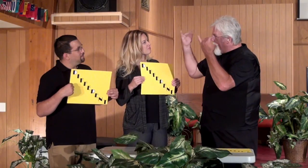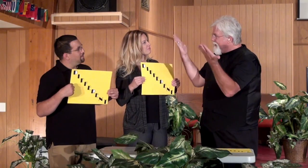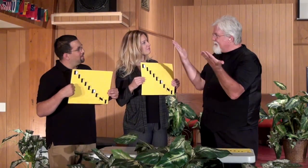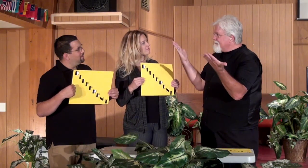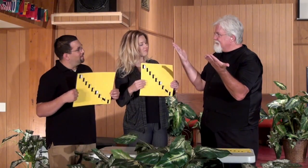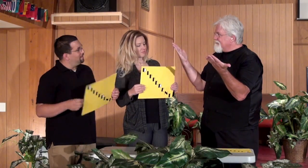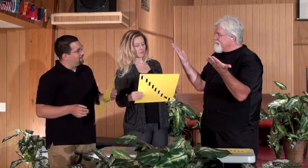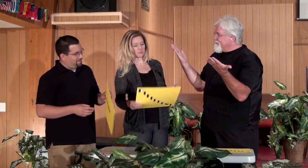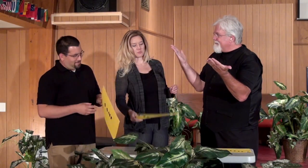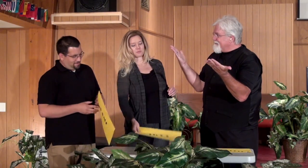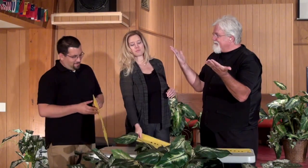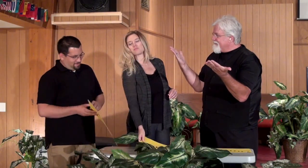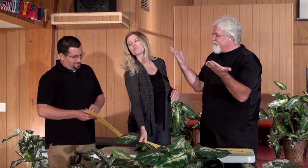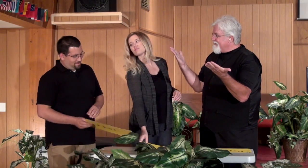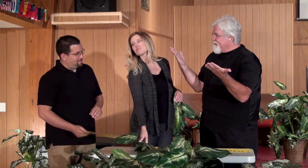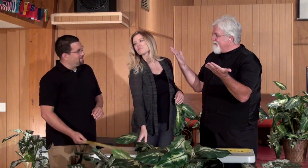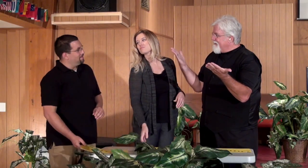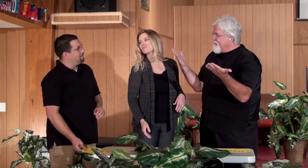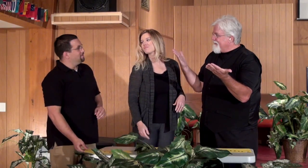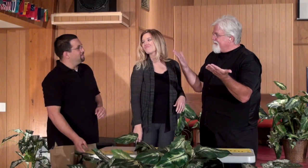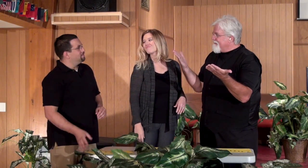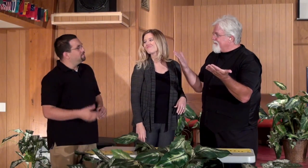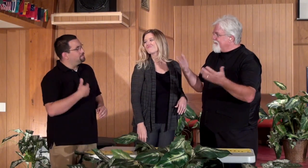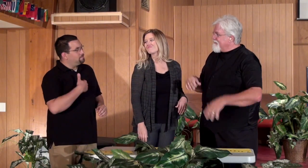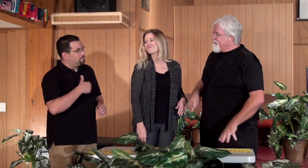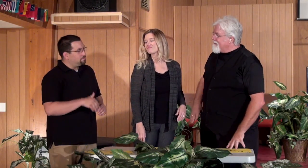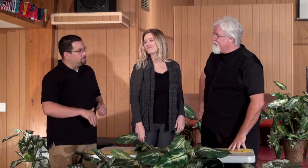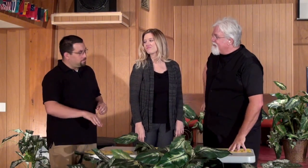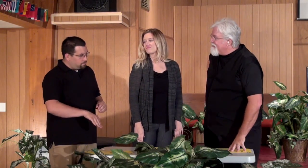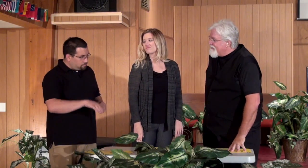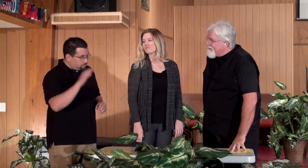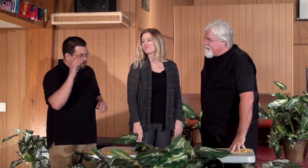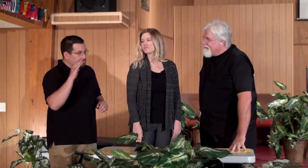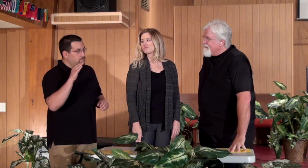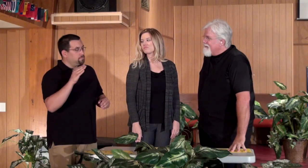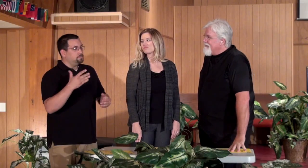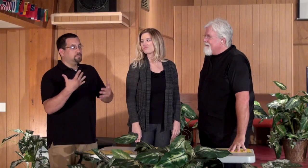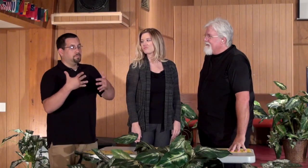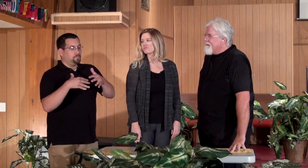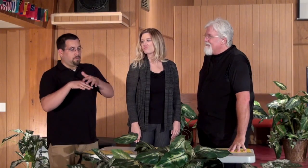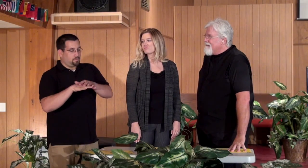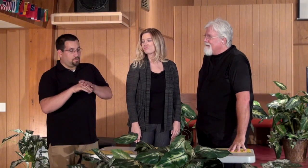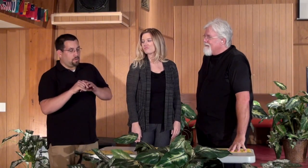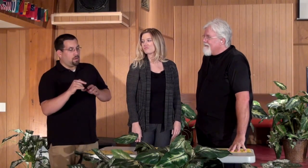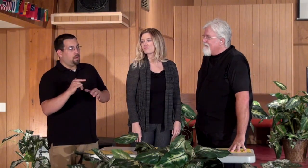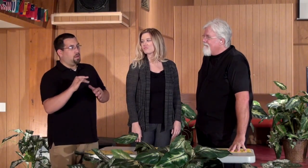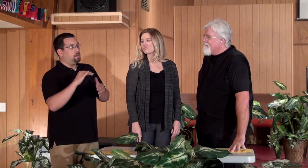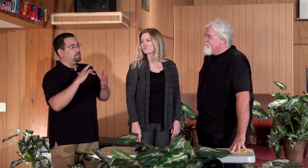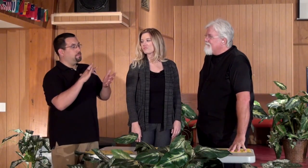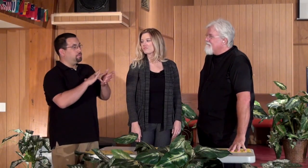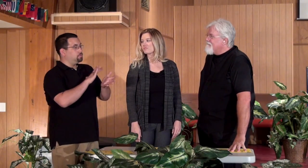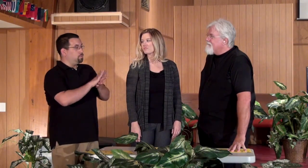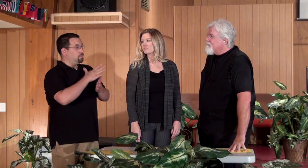Why...? Ryan: I grew up going to a mainstream program